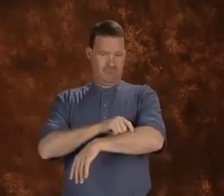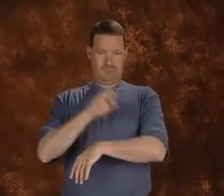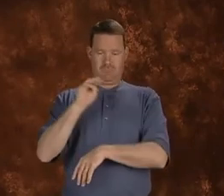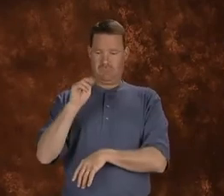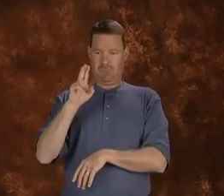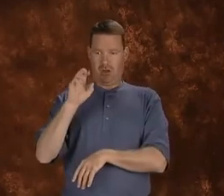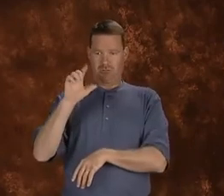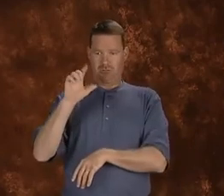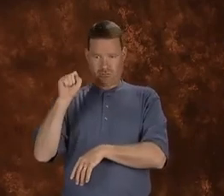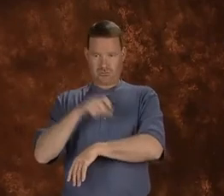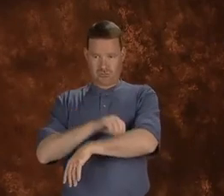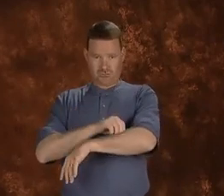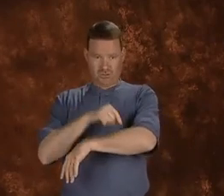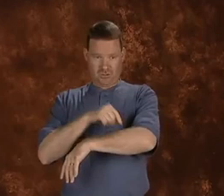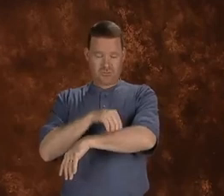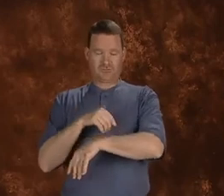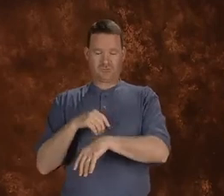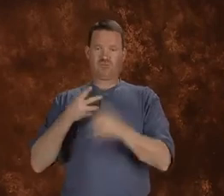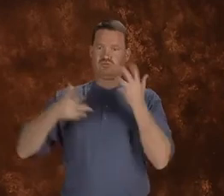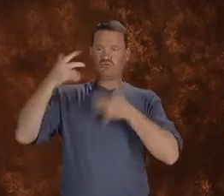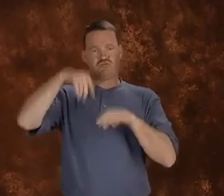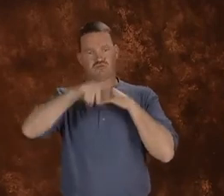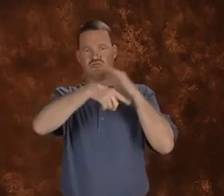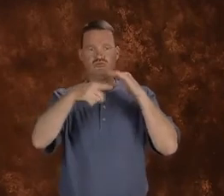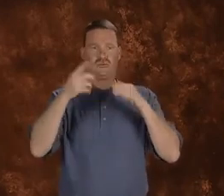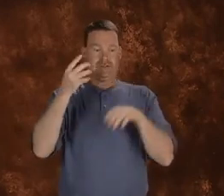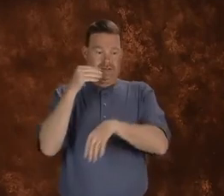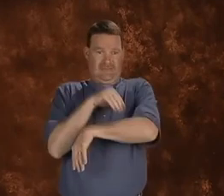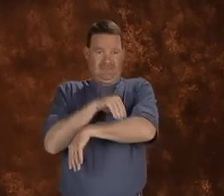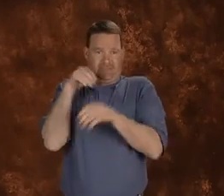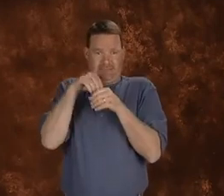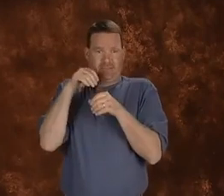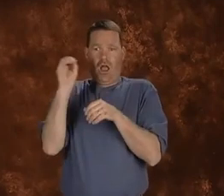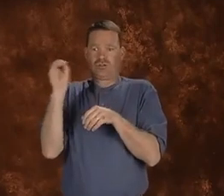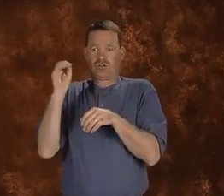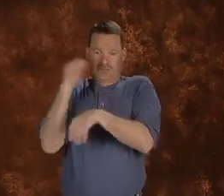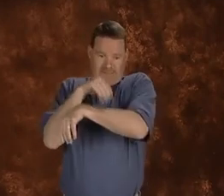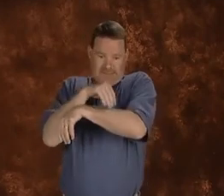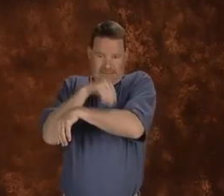I'm going to tell you how the whale is able to breathe under that much pressure.